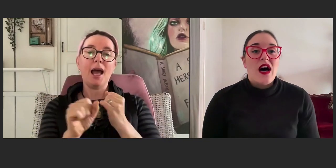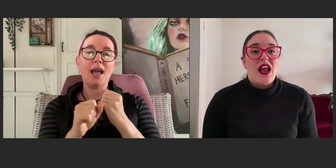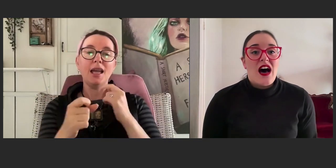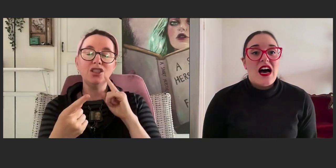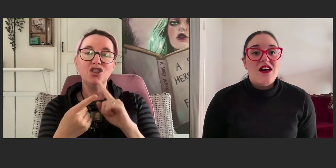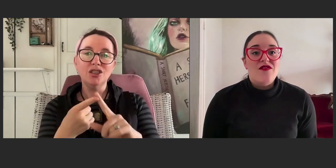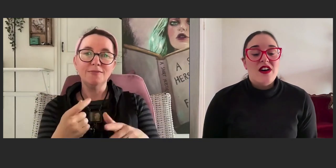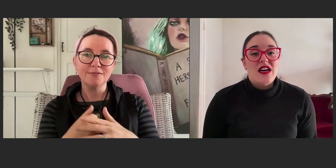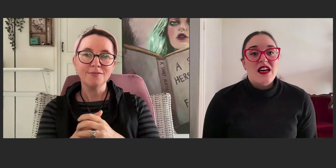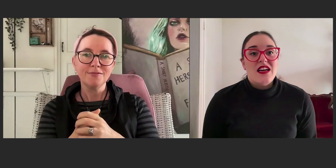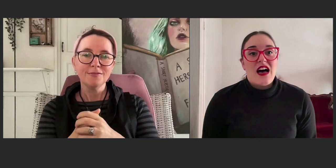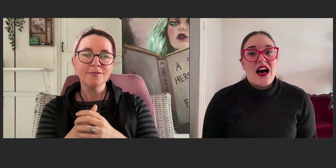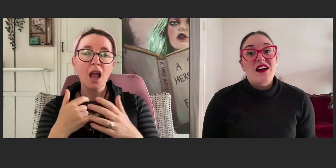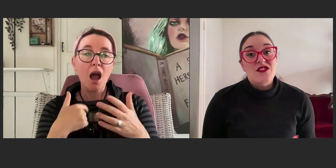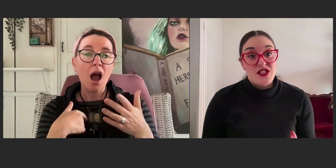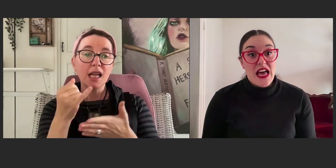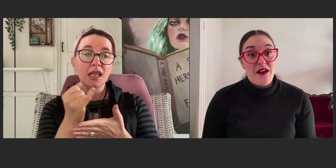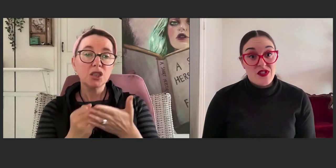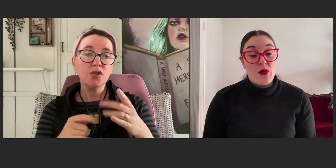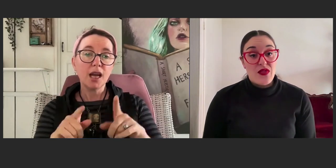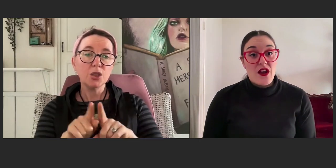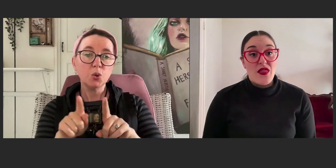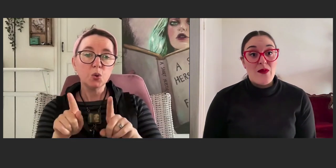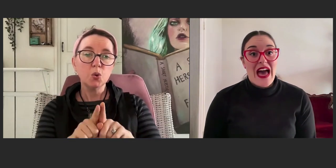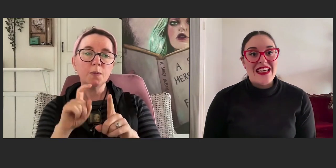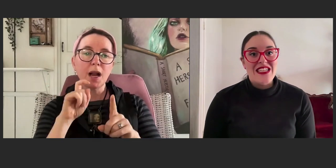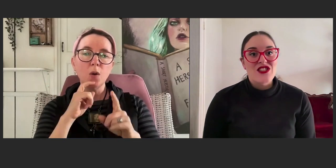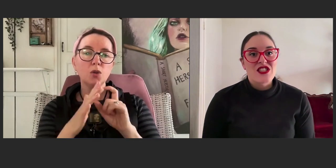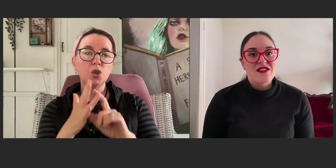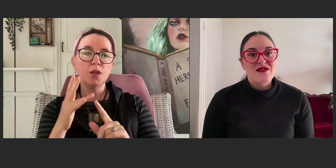but I have to put that on the page.